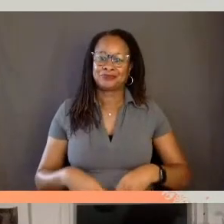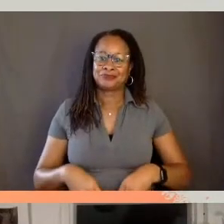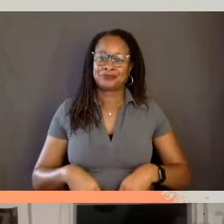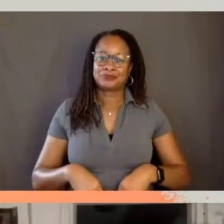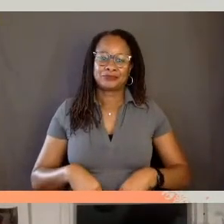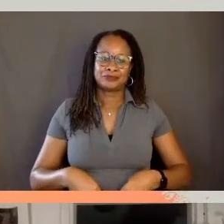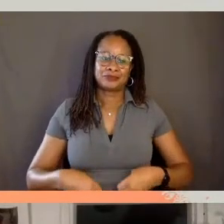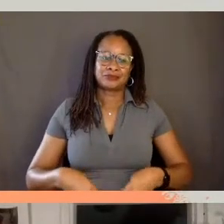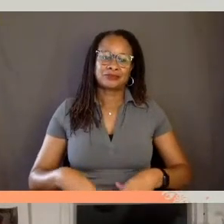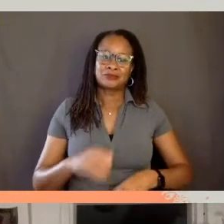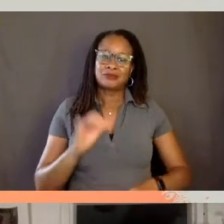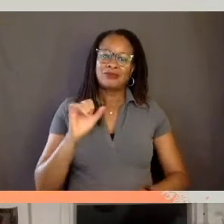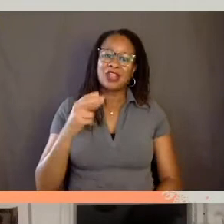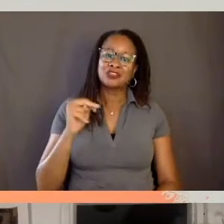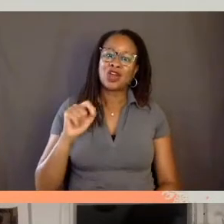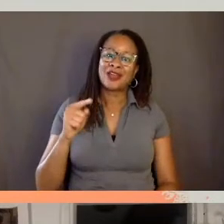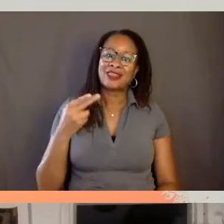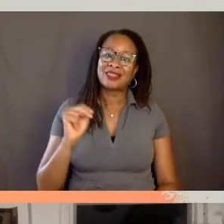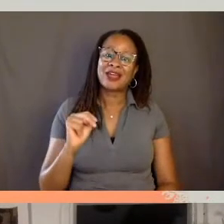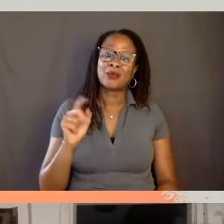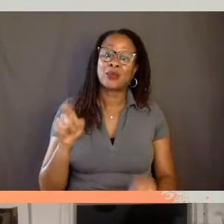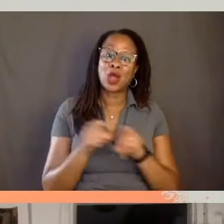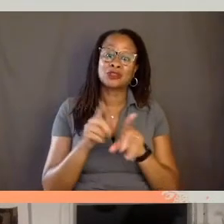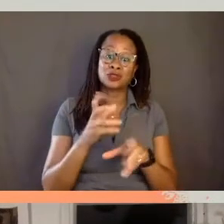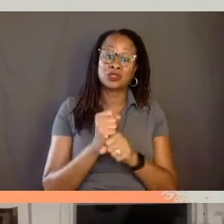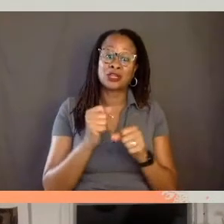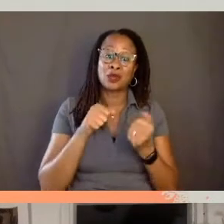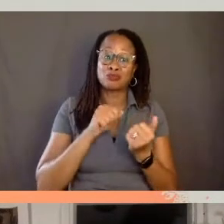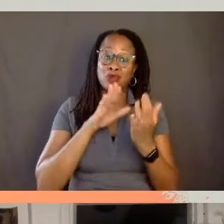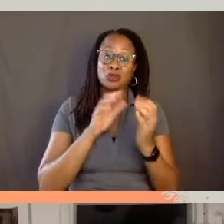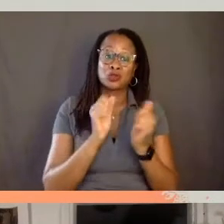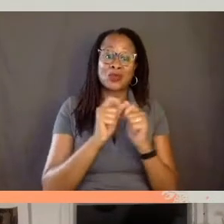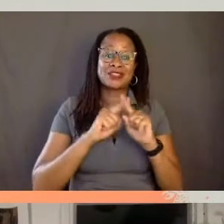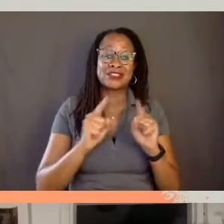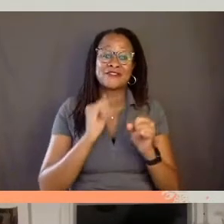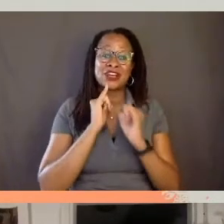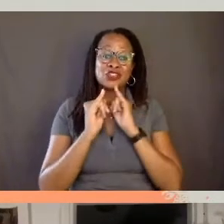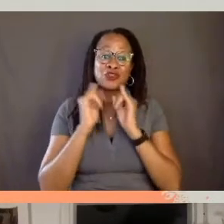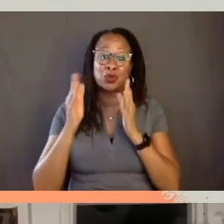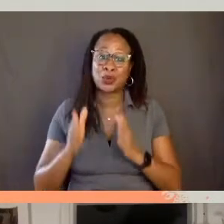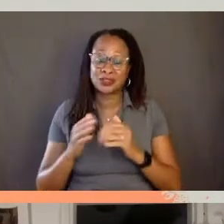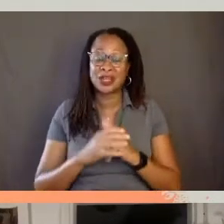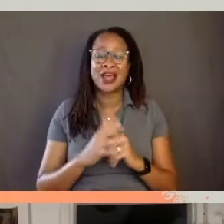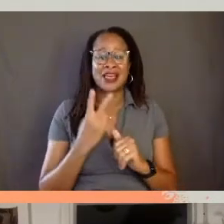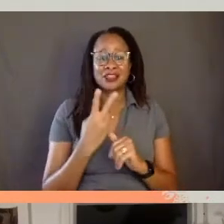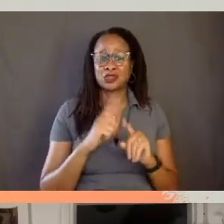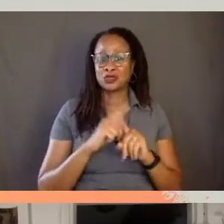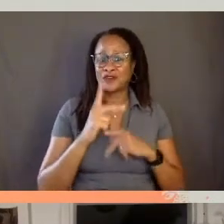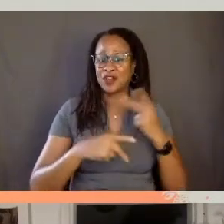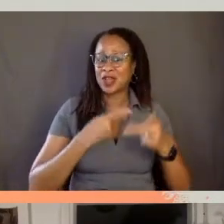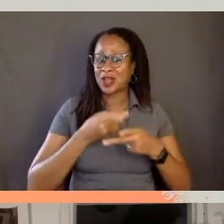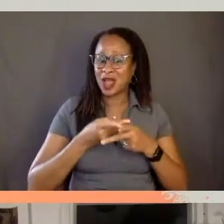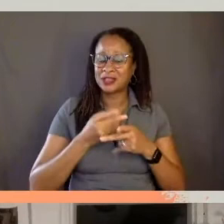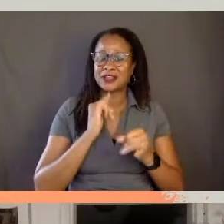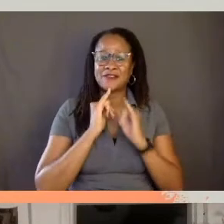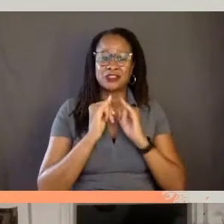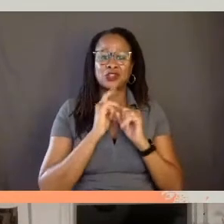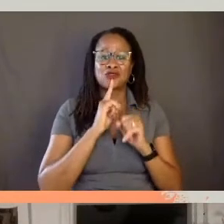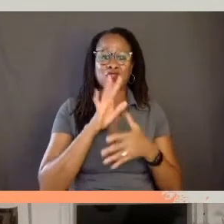All right, I think we also take that approach with different interviewees. So there's two different types of interviews in our film. The real core of it are the 10 years of interviews